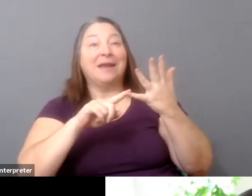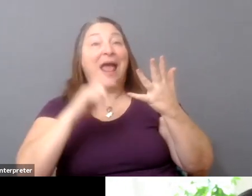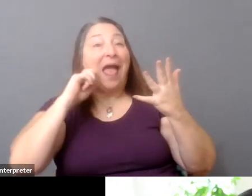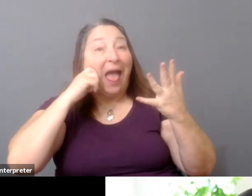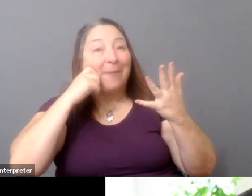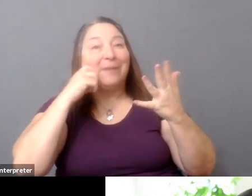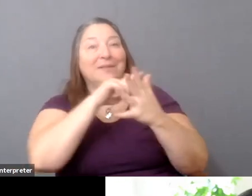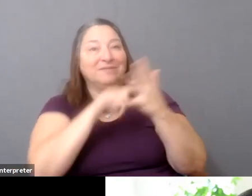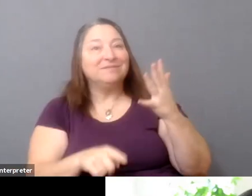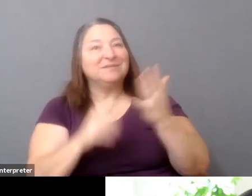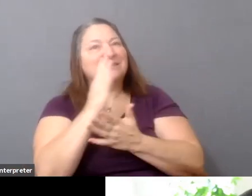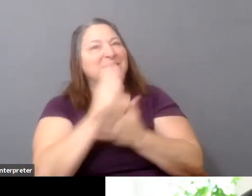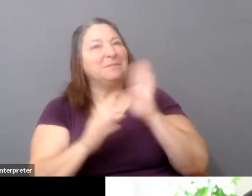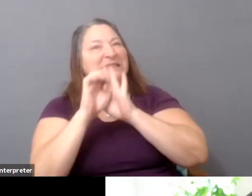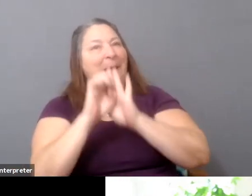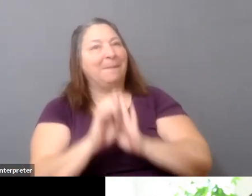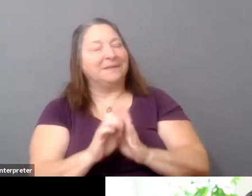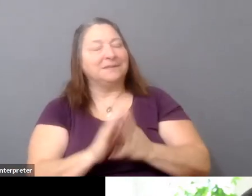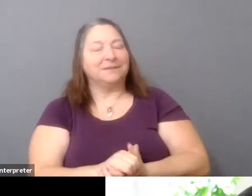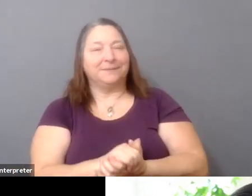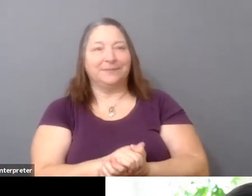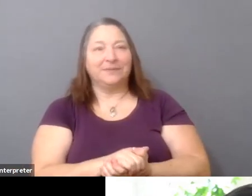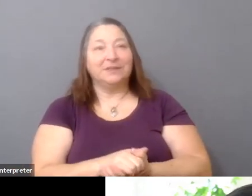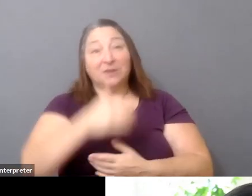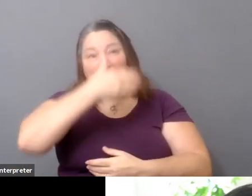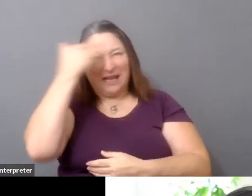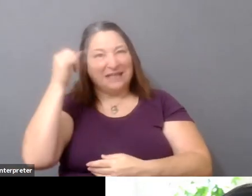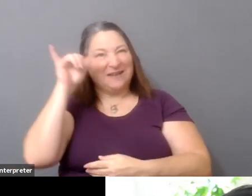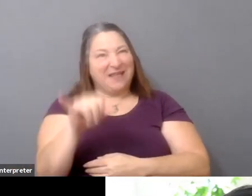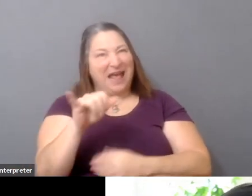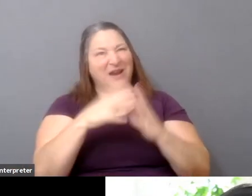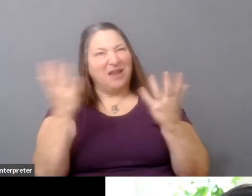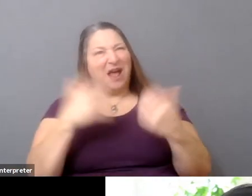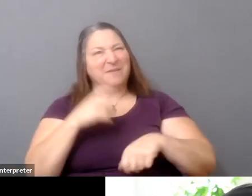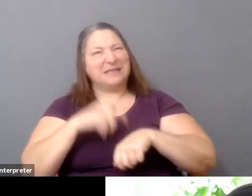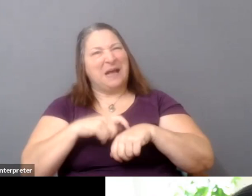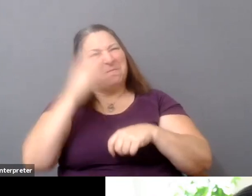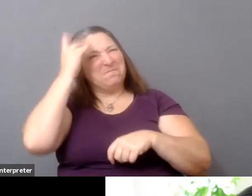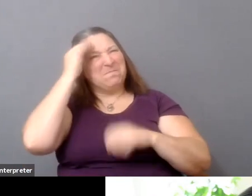And so, you know, because of that, I spent a lot of my time thinking about how networks work and, you know,